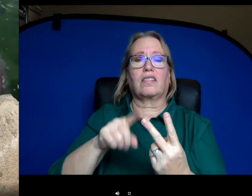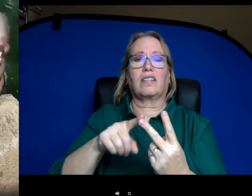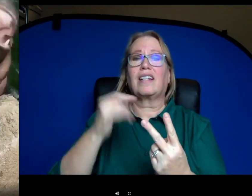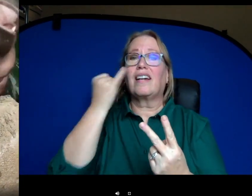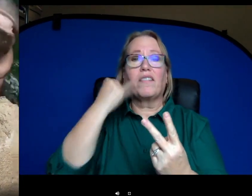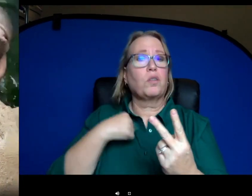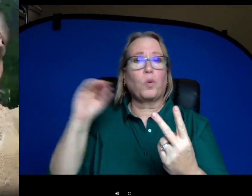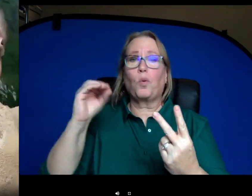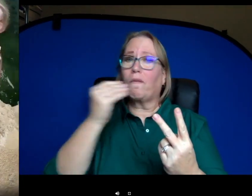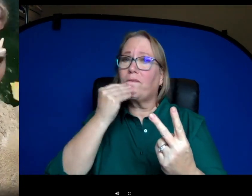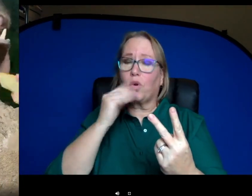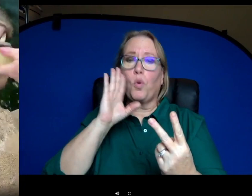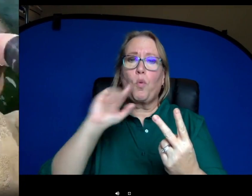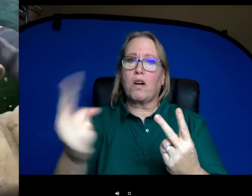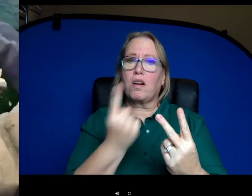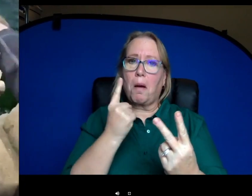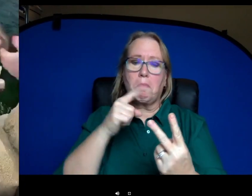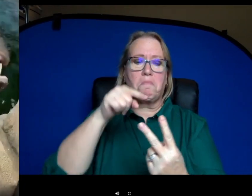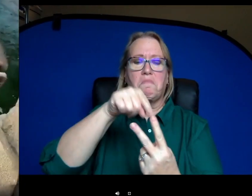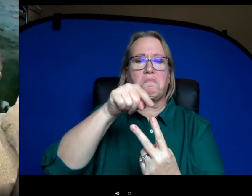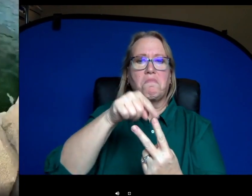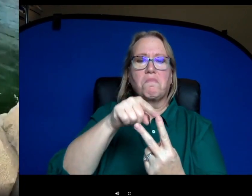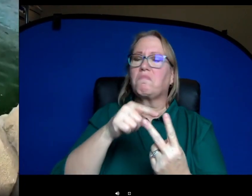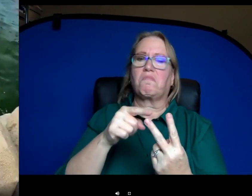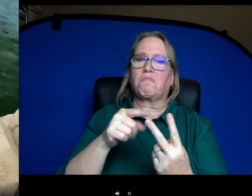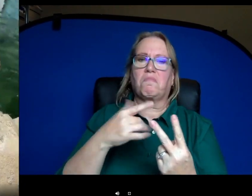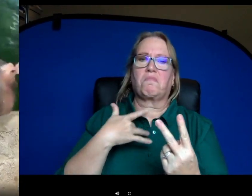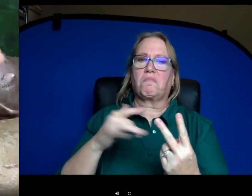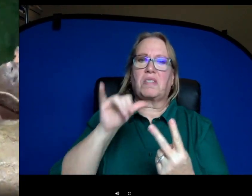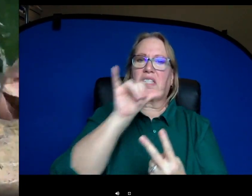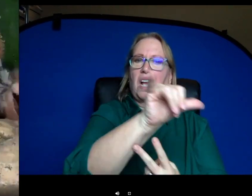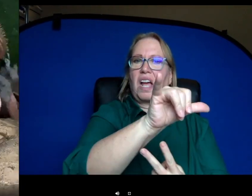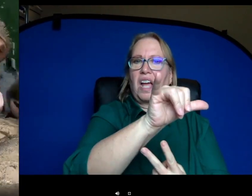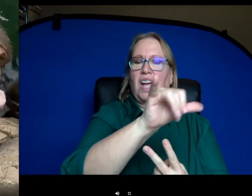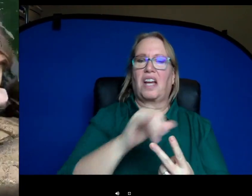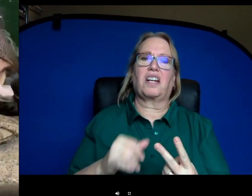food and she wants attention. Uh, Bebe usually stays in her spot if she's